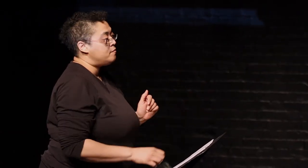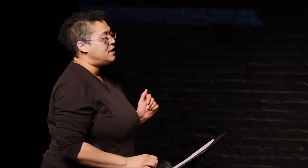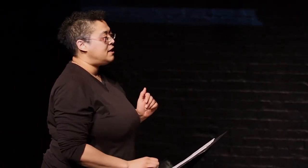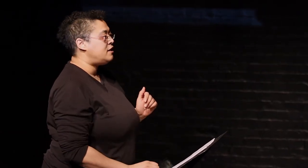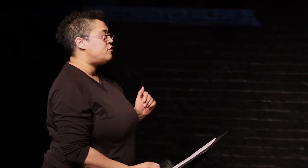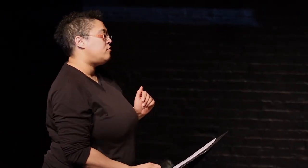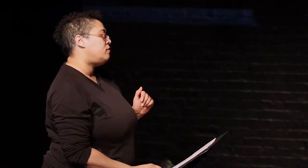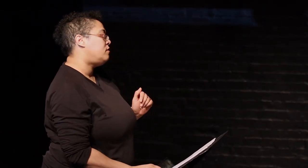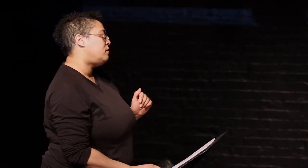but in Hindu.